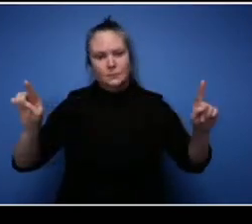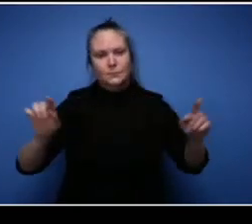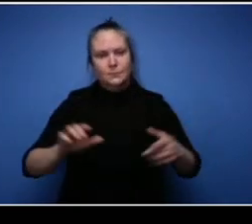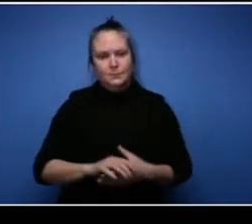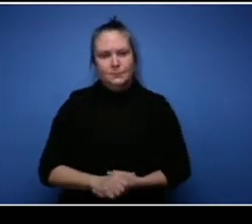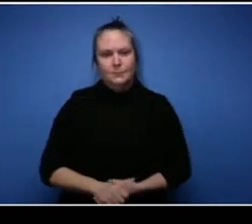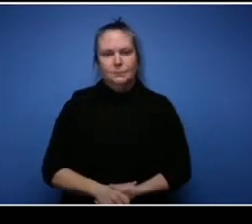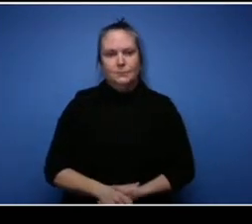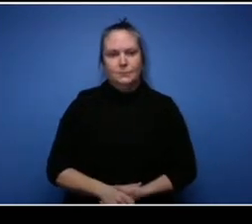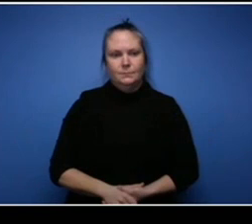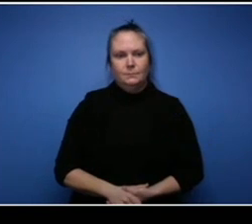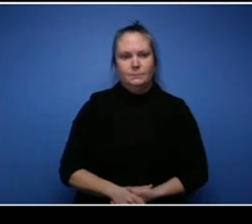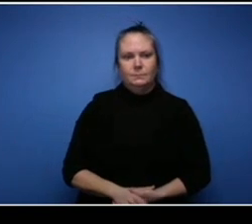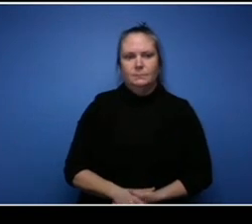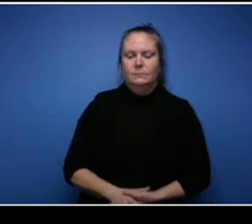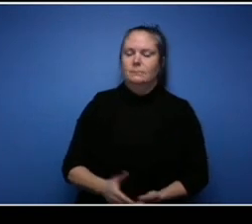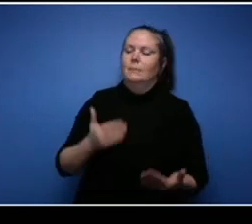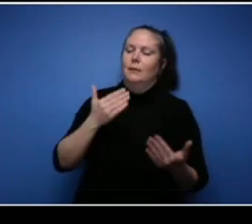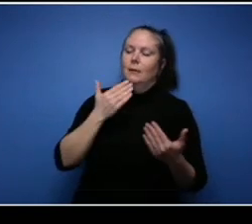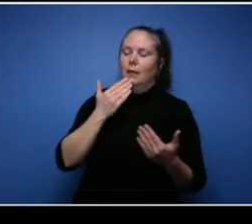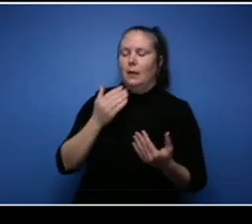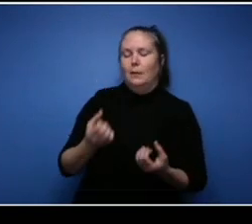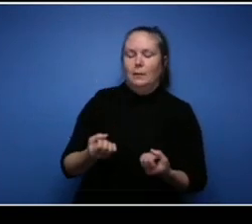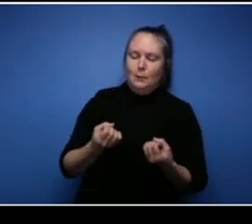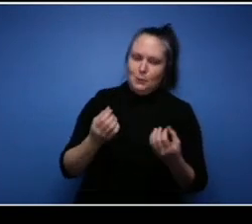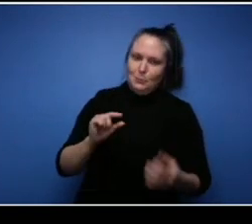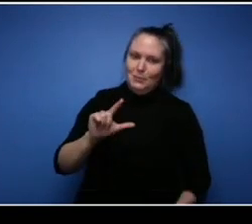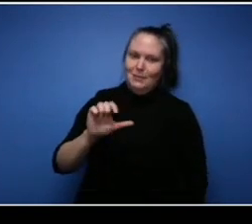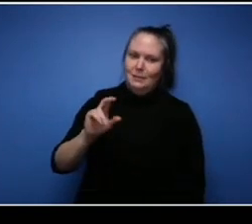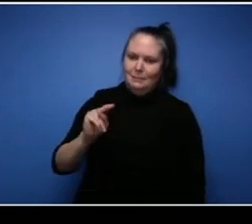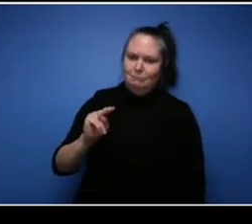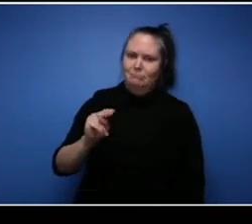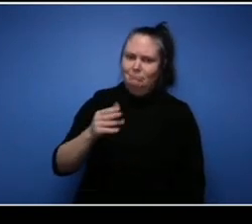Thank you so much, Glenn. I love the idea of setting boundaries for yourself I think